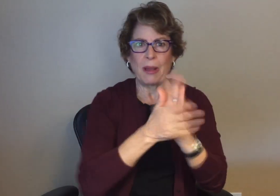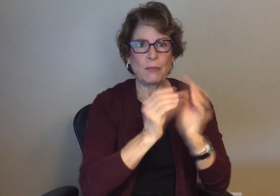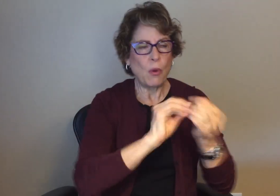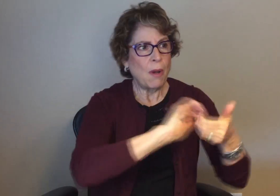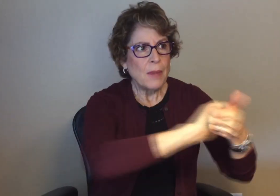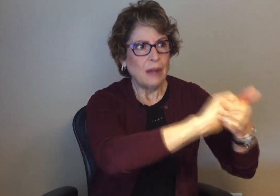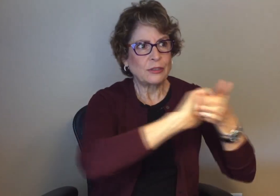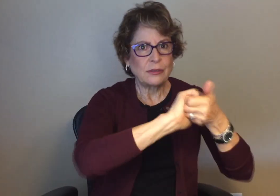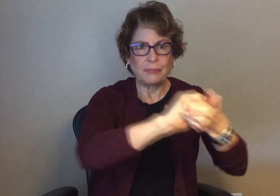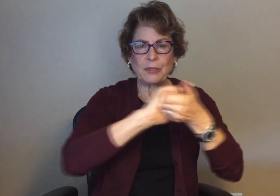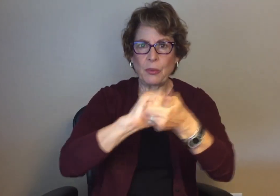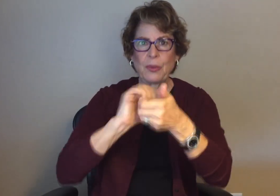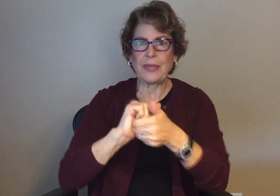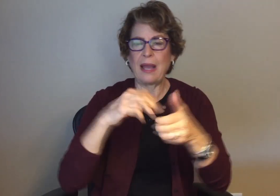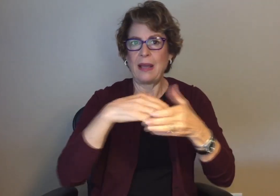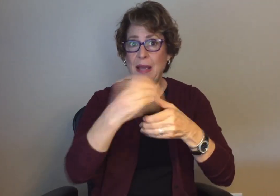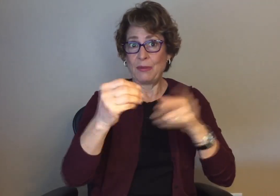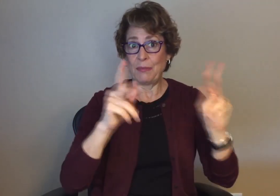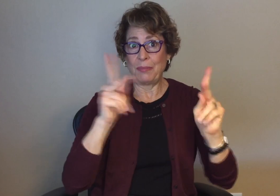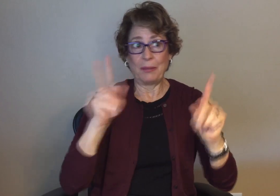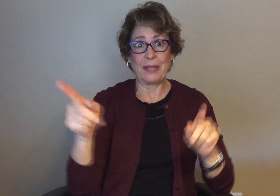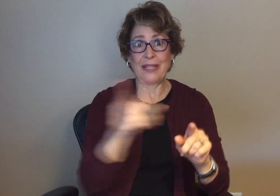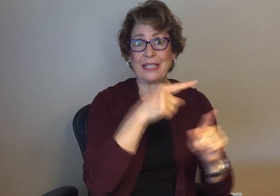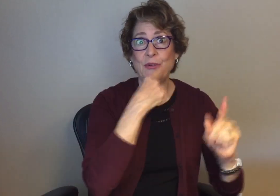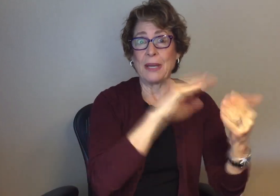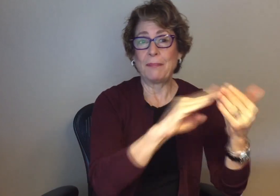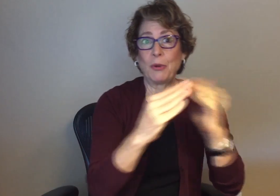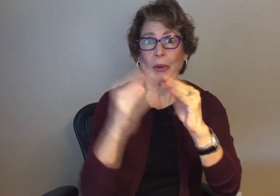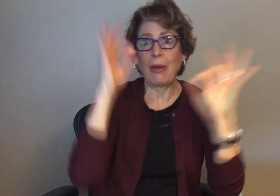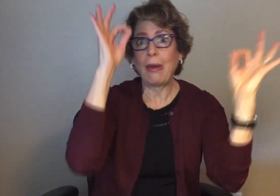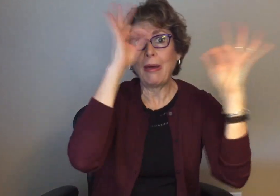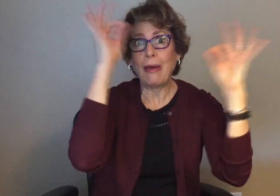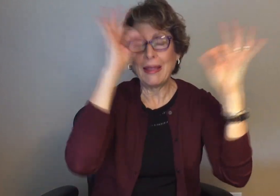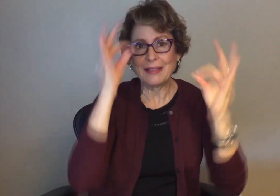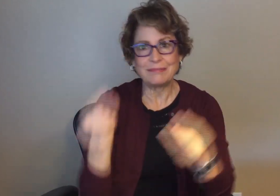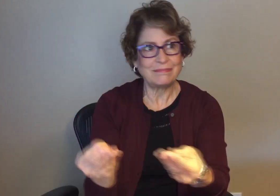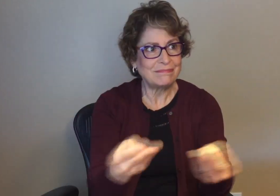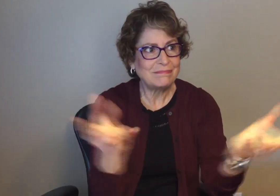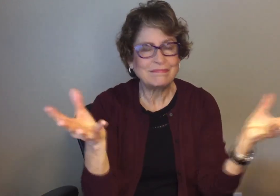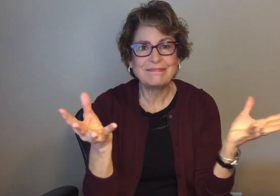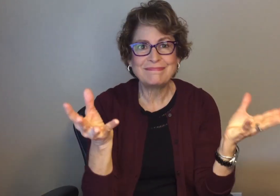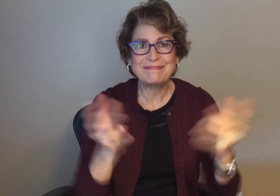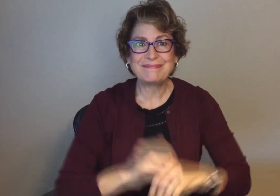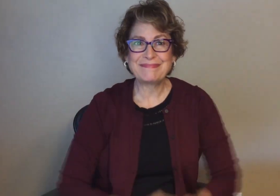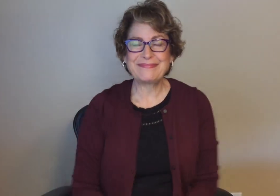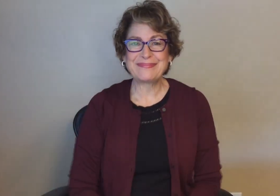We need to become partners and work with hearing people on how they can describe us better.